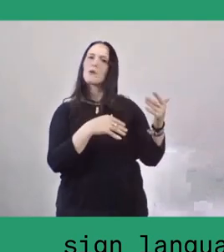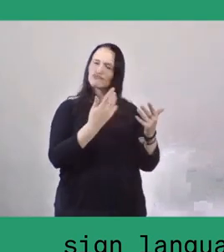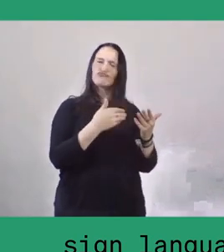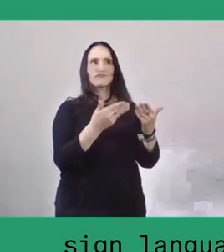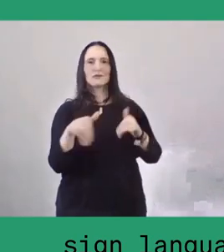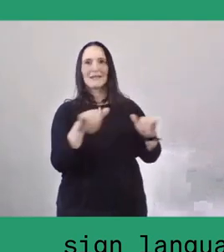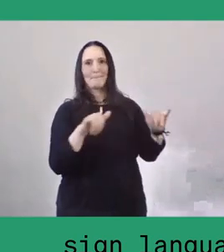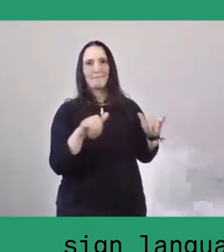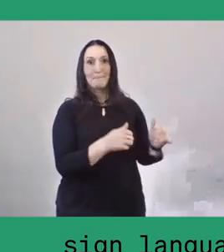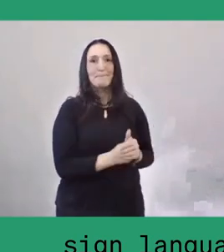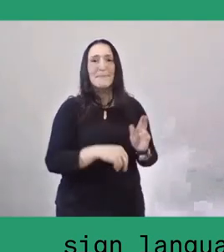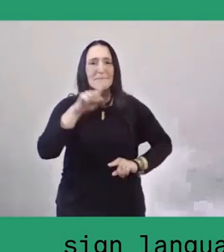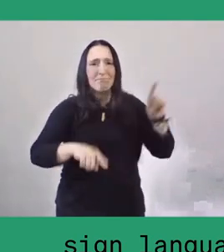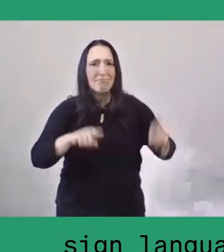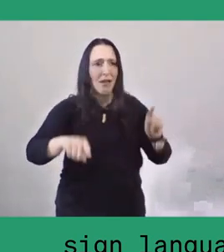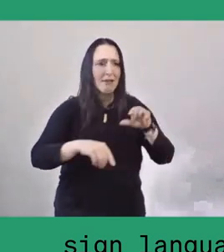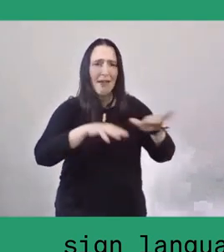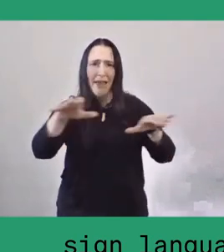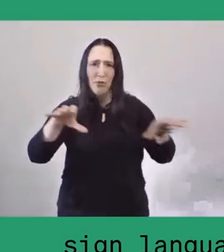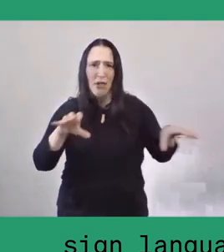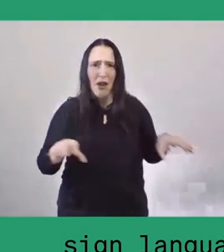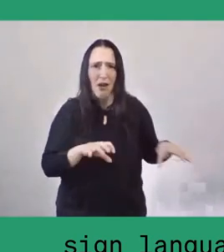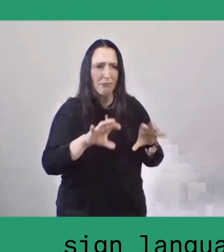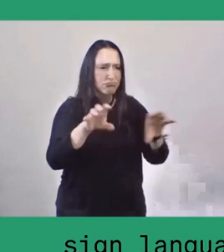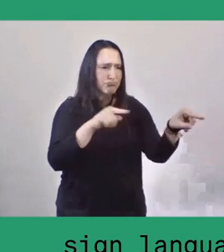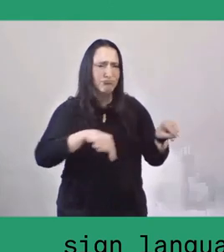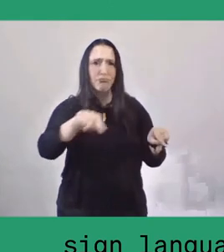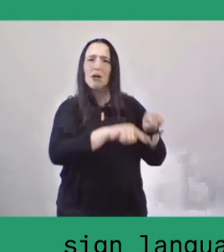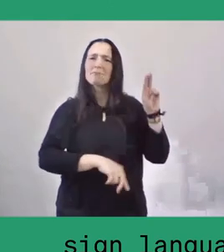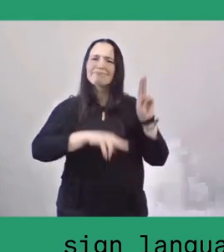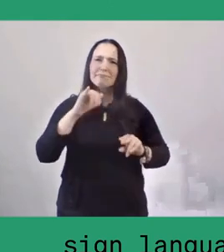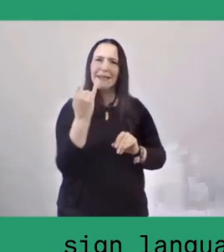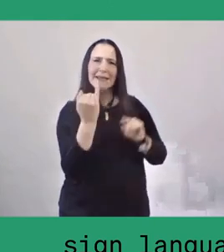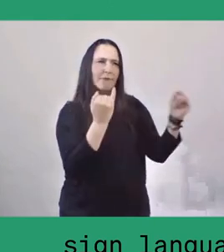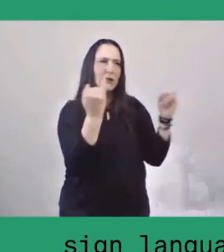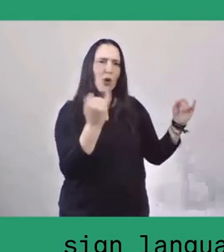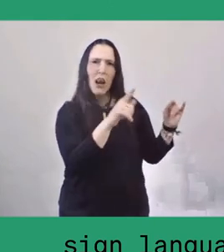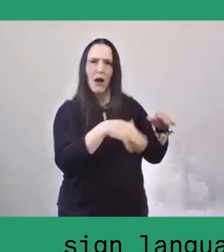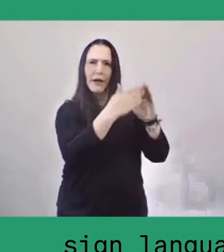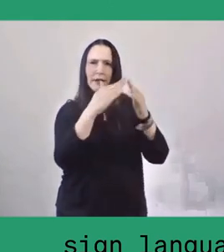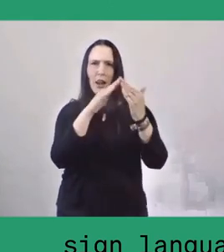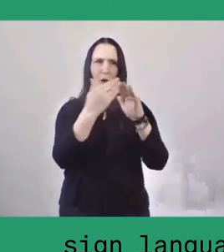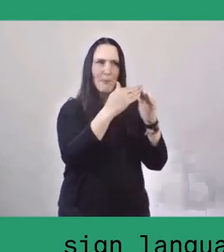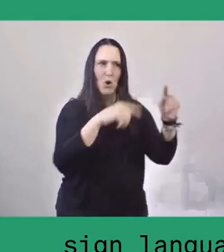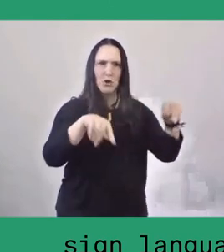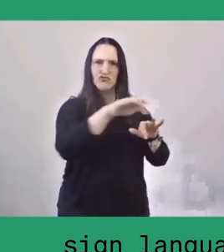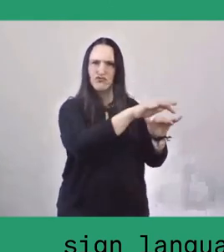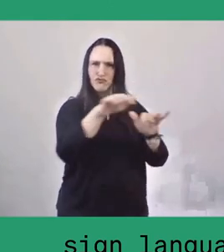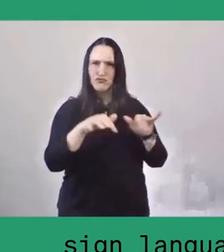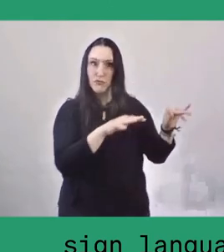there are individual lumbungs in each house, as well as the collective village lumbung.